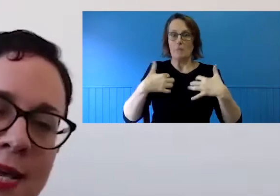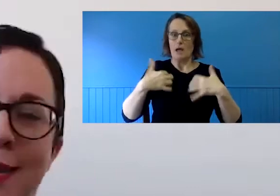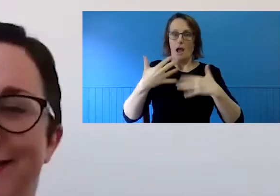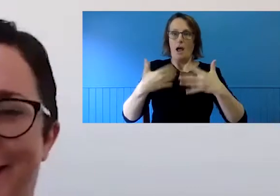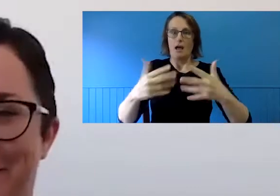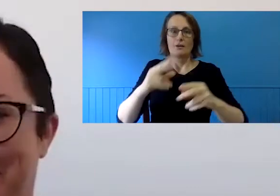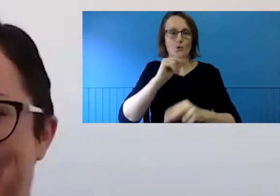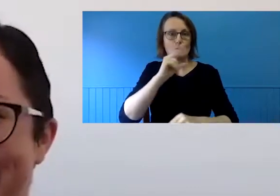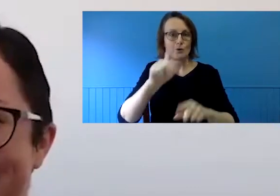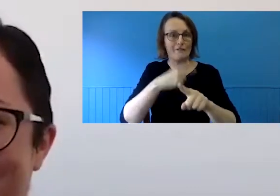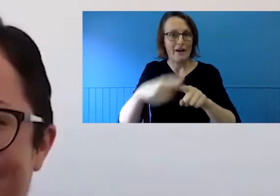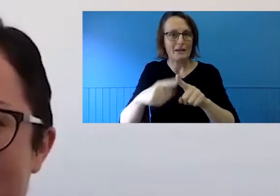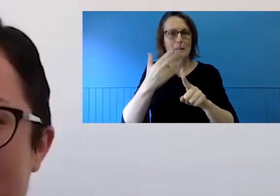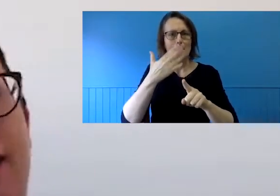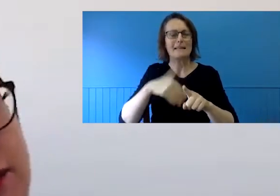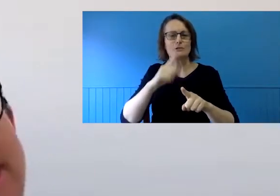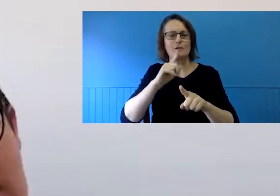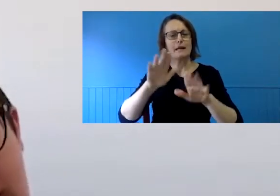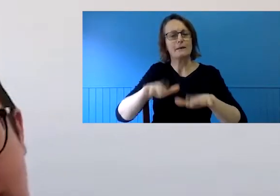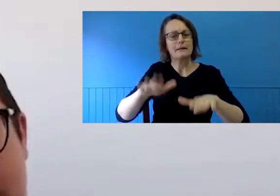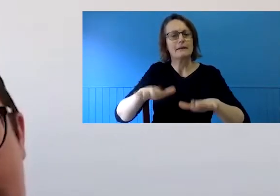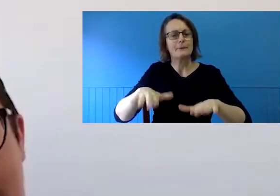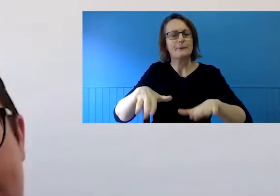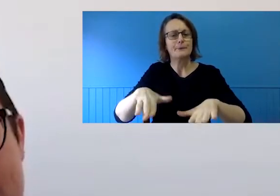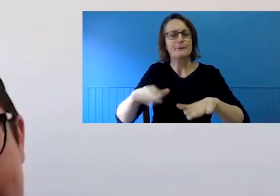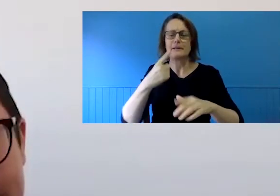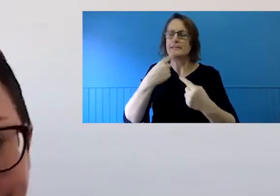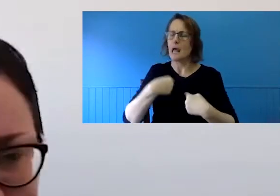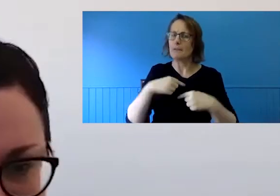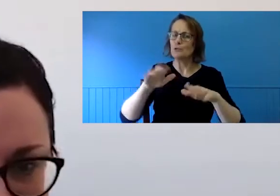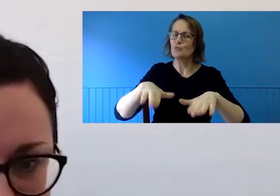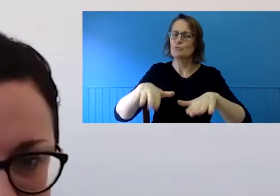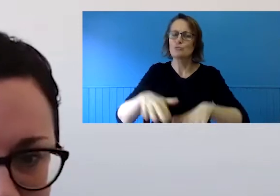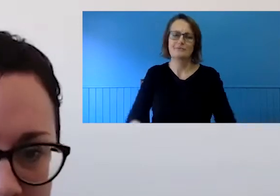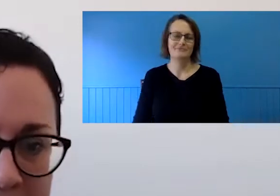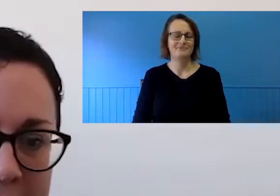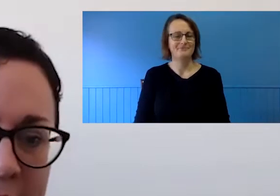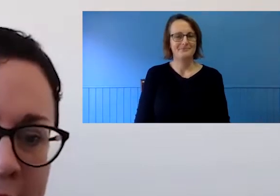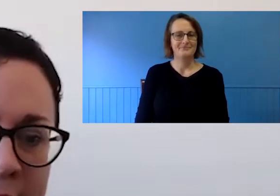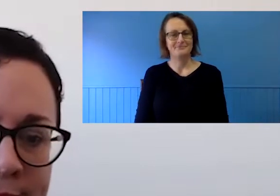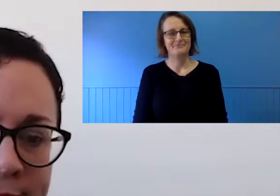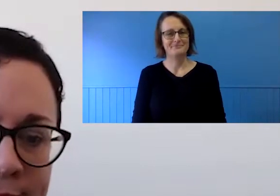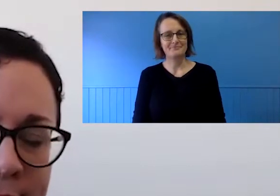speech is unintelligible so please feel free to heckle me gently in this chat.